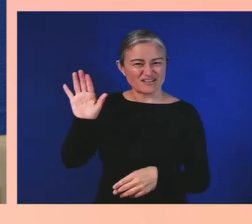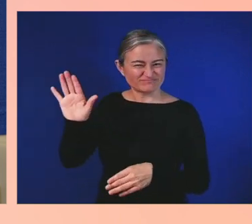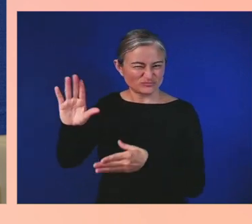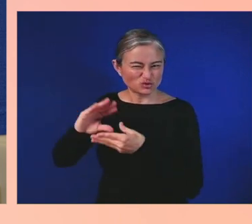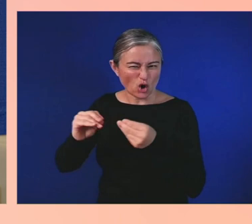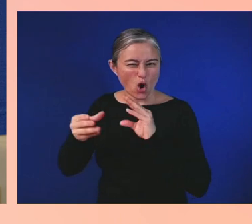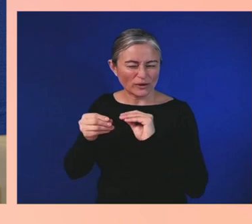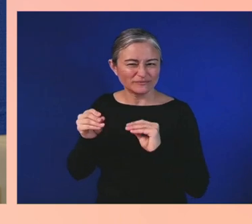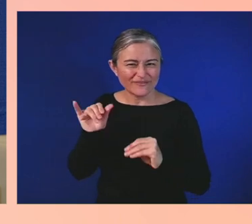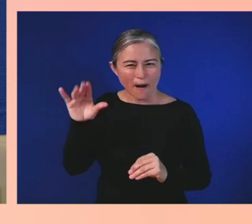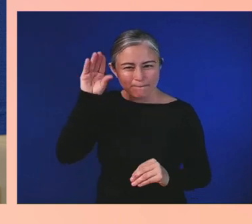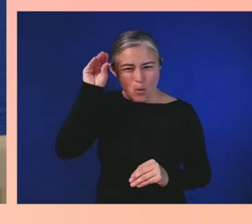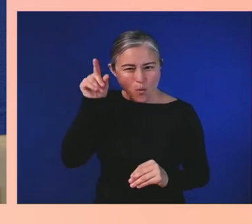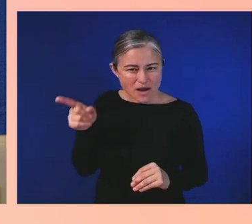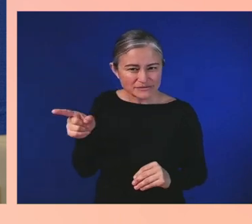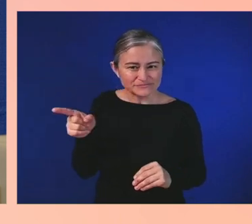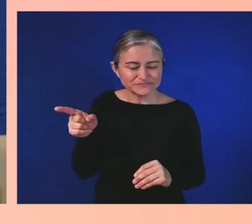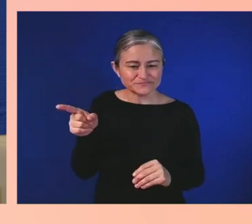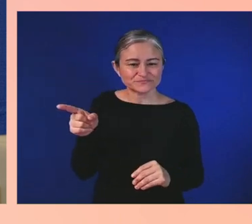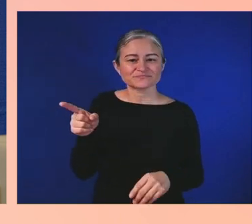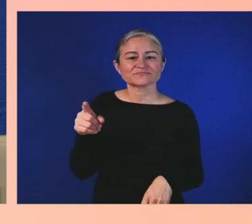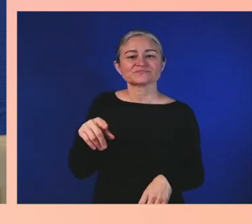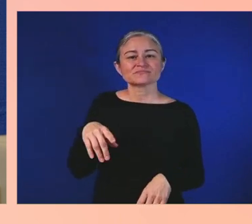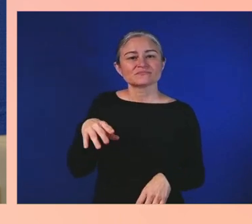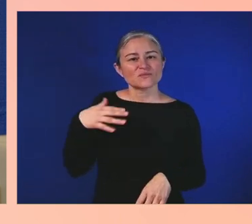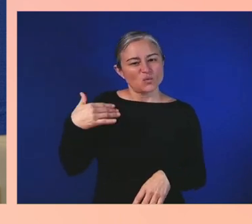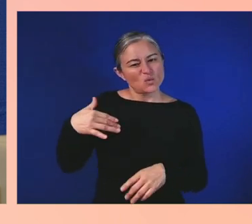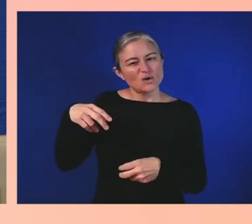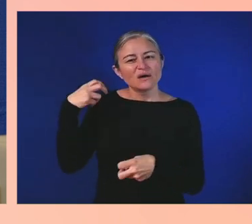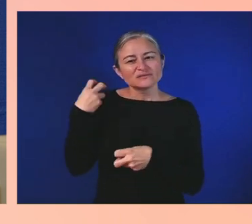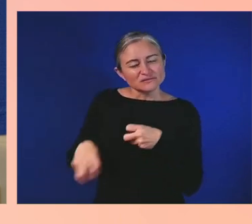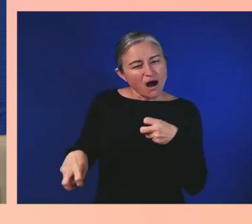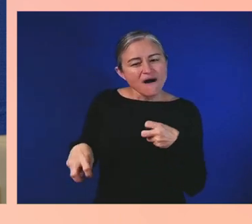that it's been over 68 years?